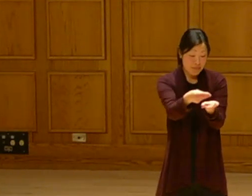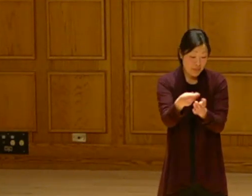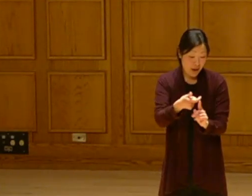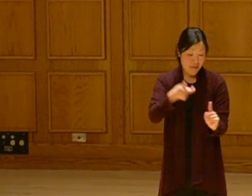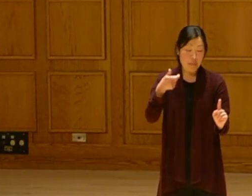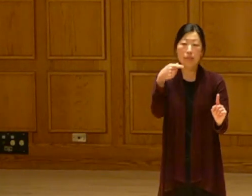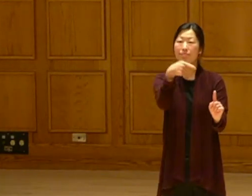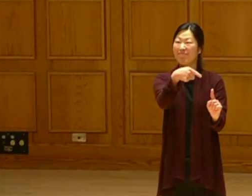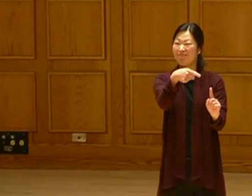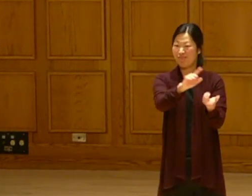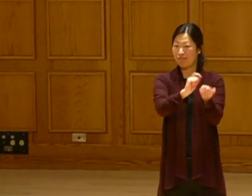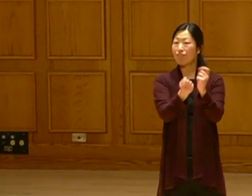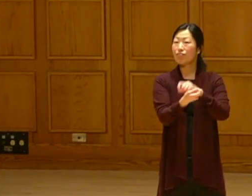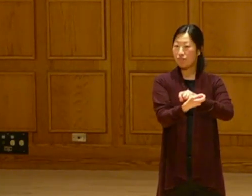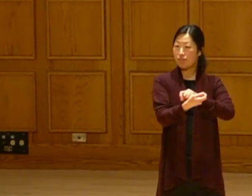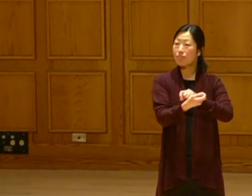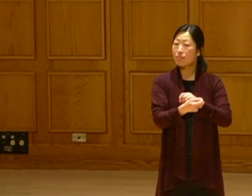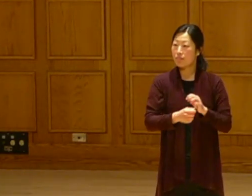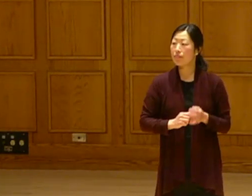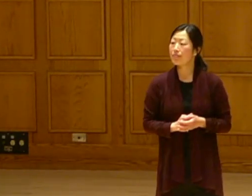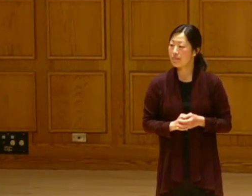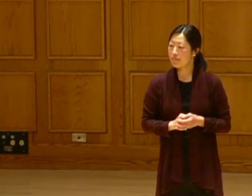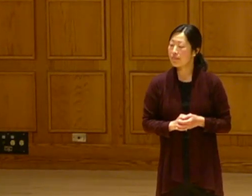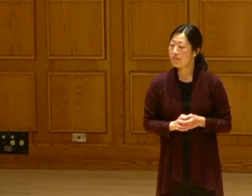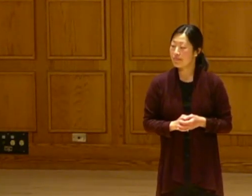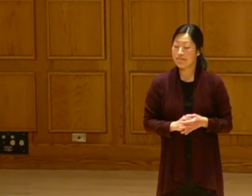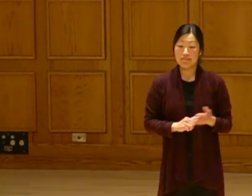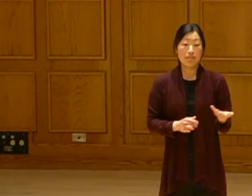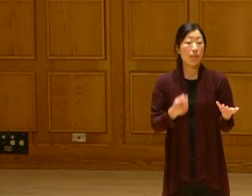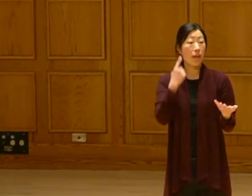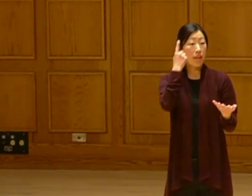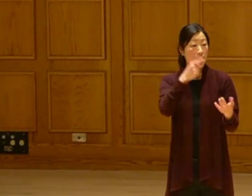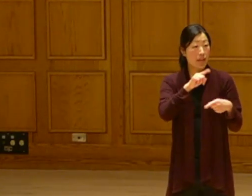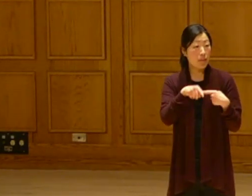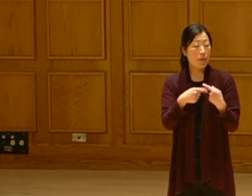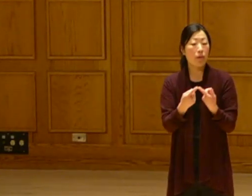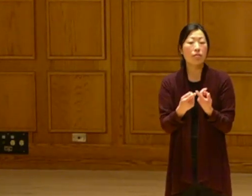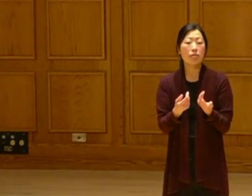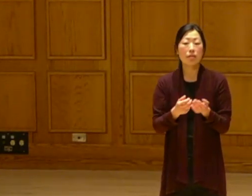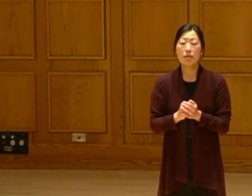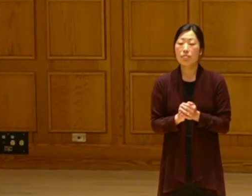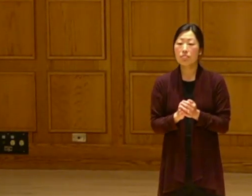This is the way we change where we drive and where we purchase our food from.